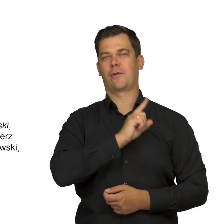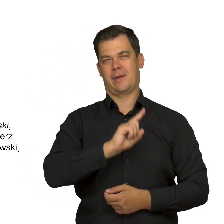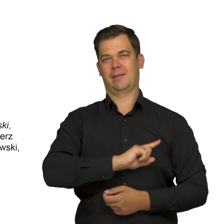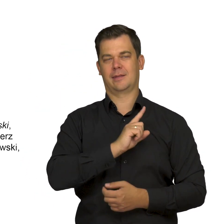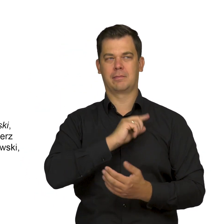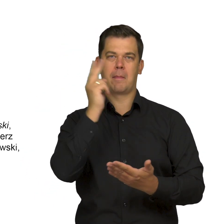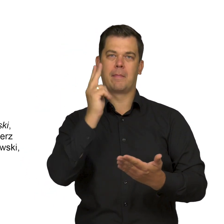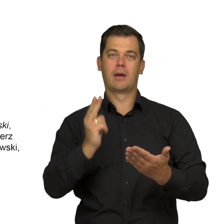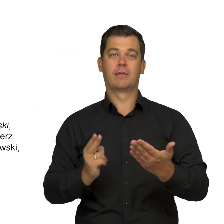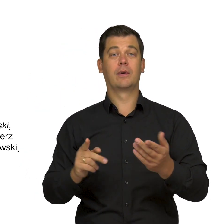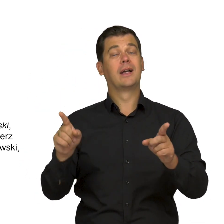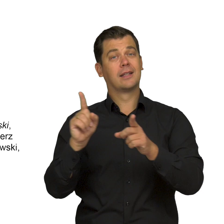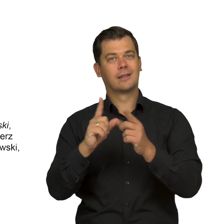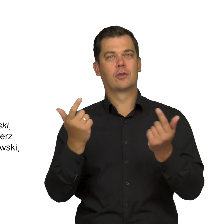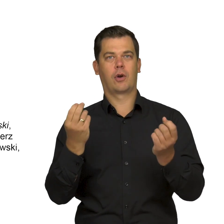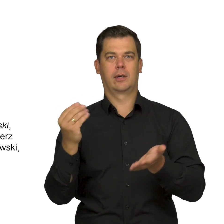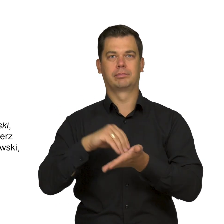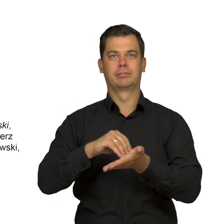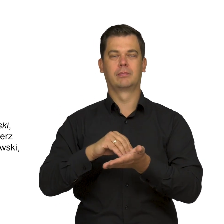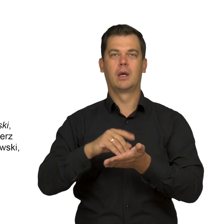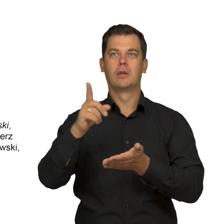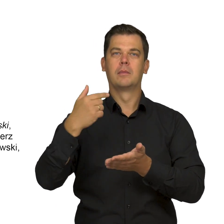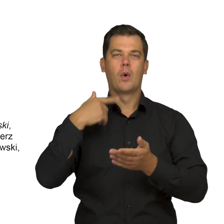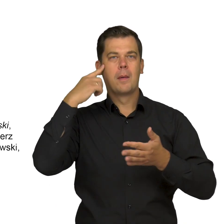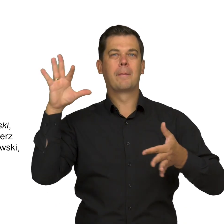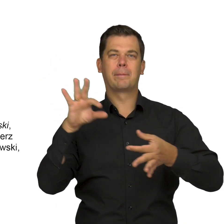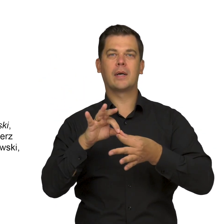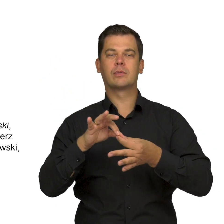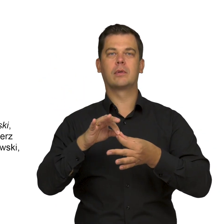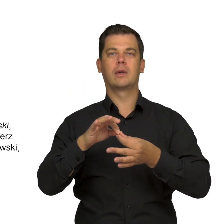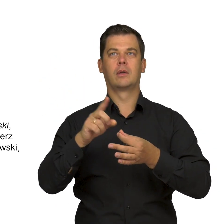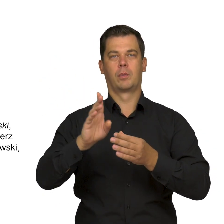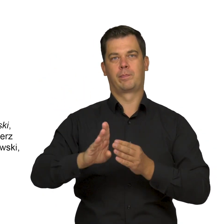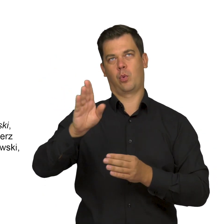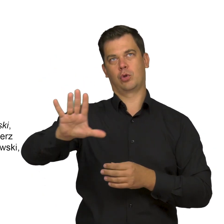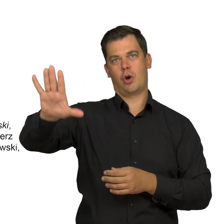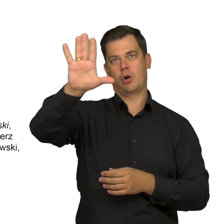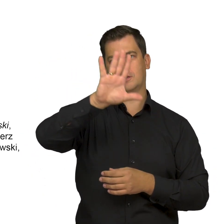but also associated with landscapes of the Far North.